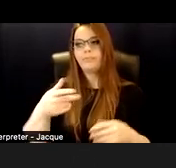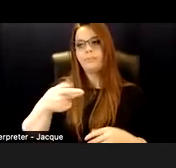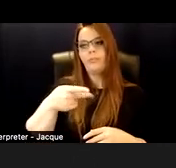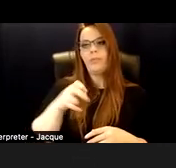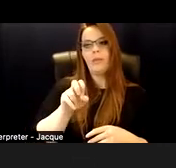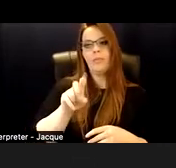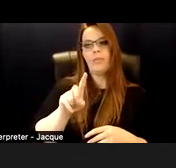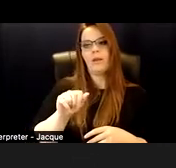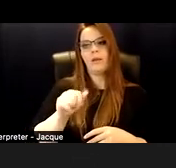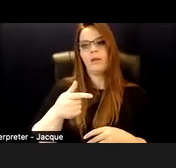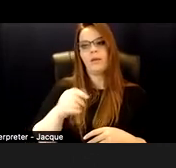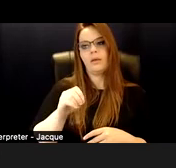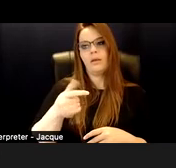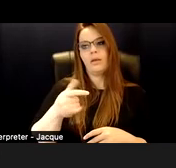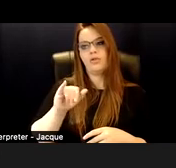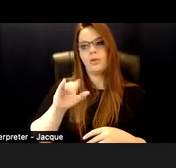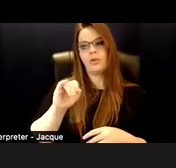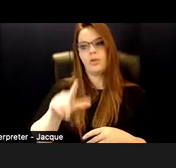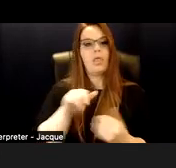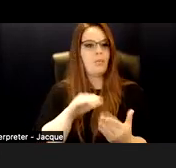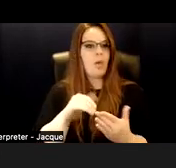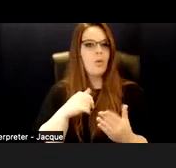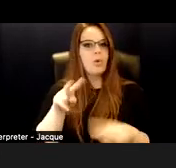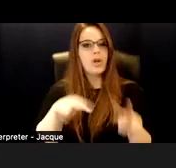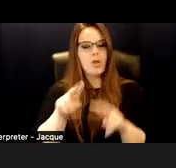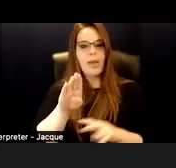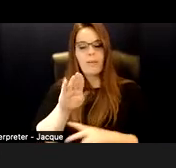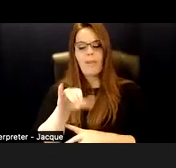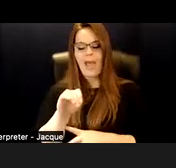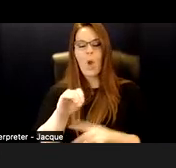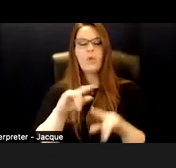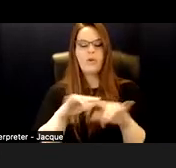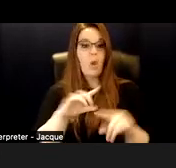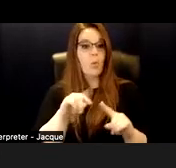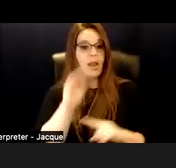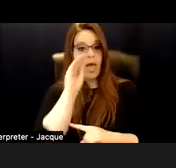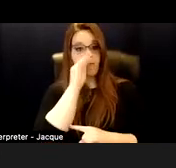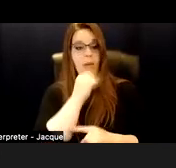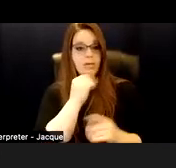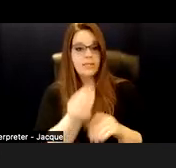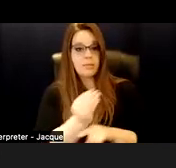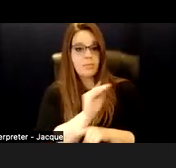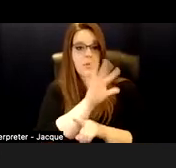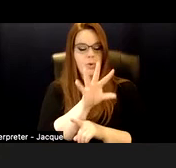And we're going to look back at biodiversity. "When a flower doesn't bloom, you fix the environment in which it grows not the flower."